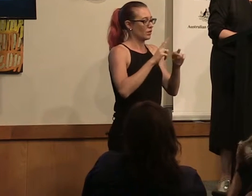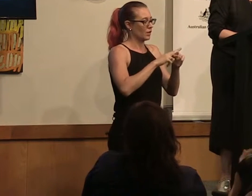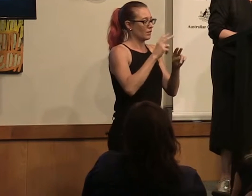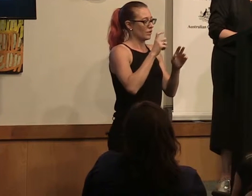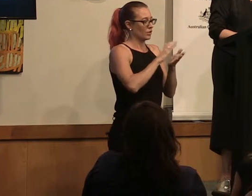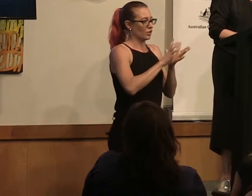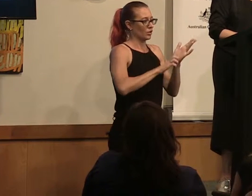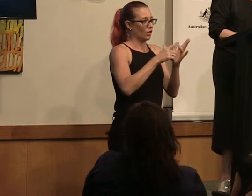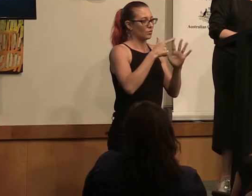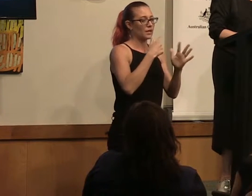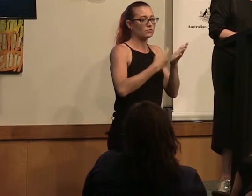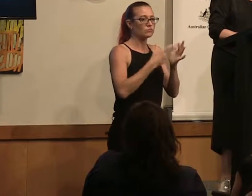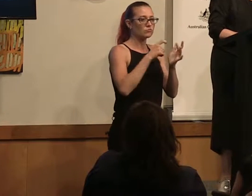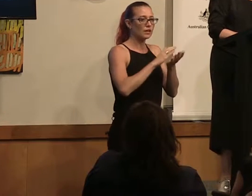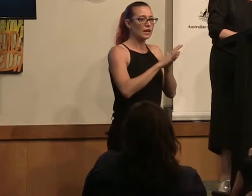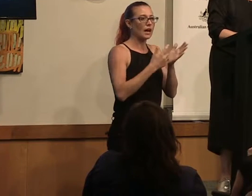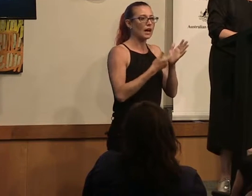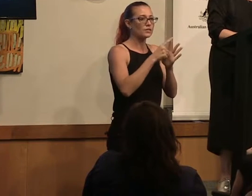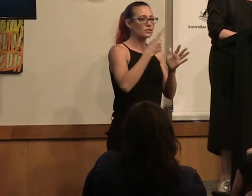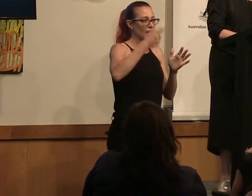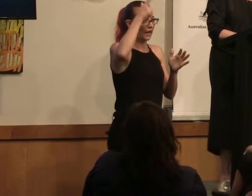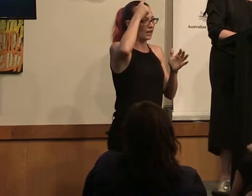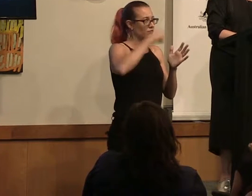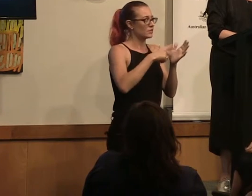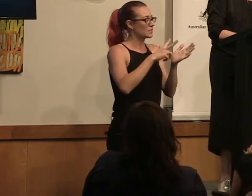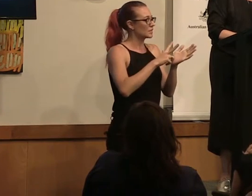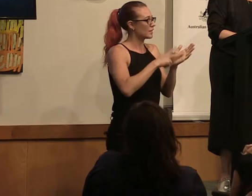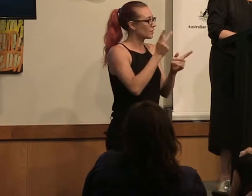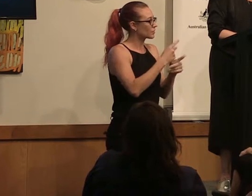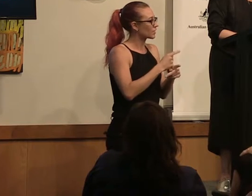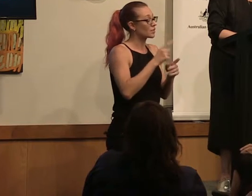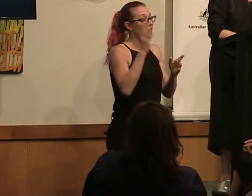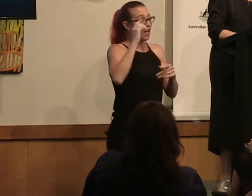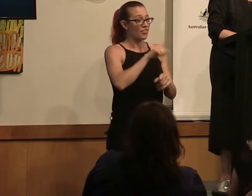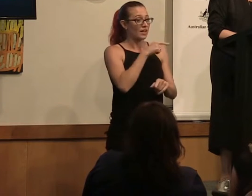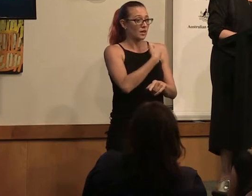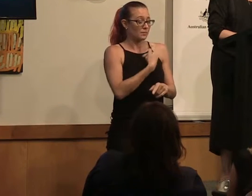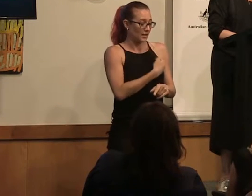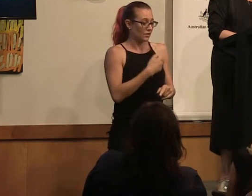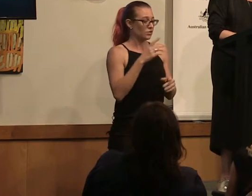and head of Film and TV production, a commitment by Jungle to employ at least one female in writing, directing or